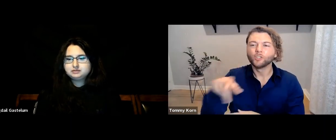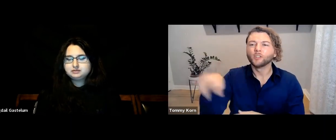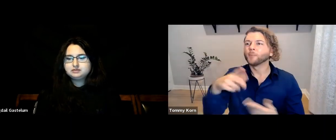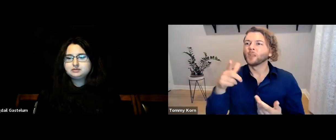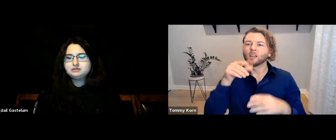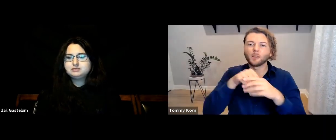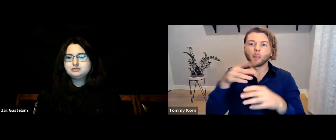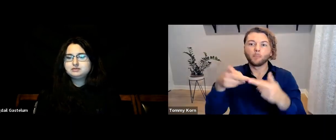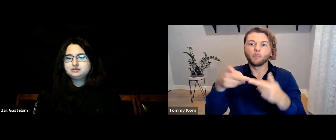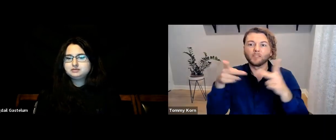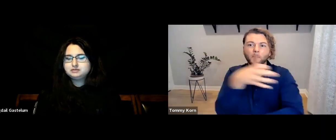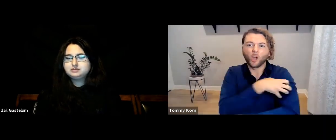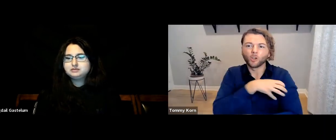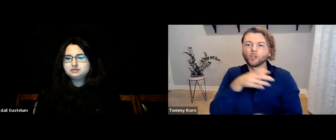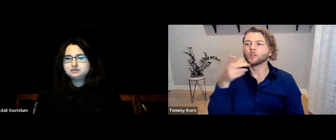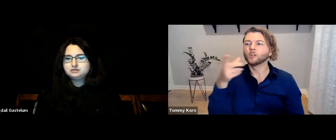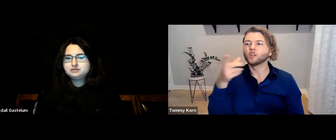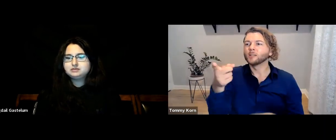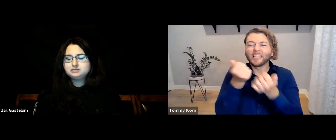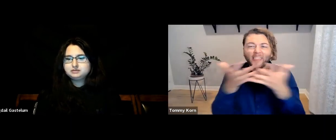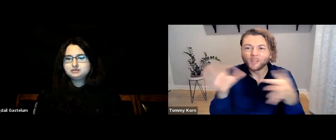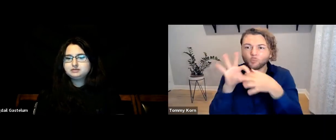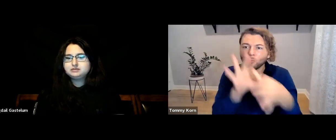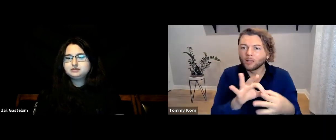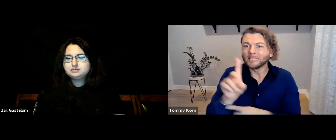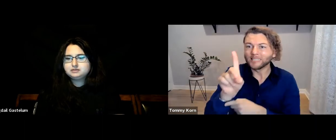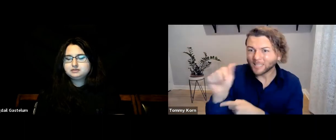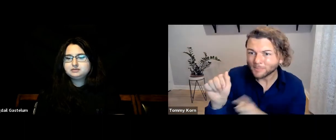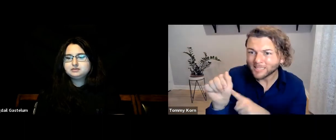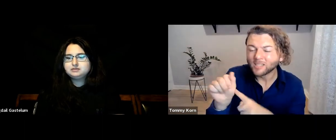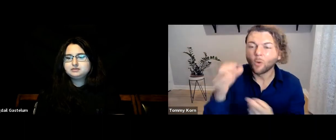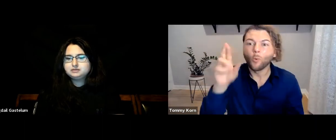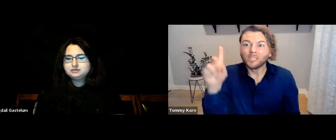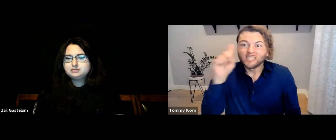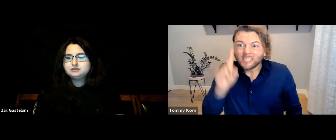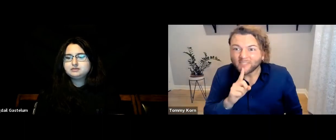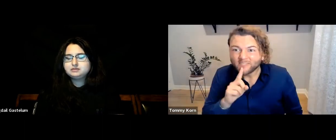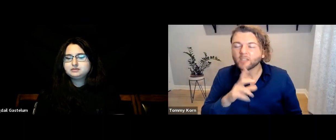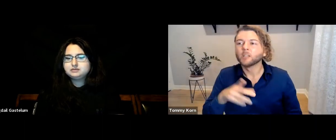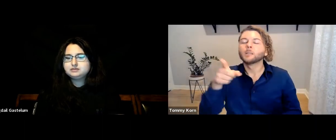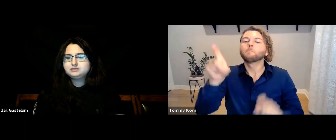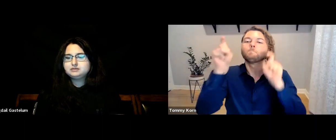people in positions of power: For anything related to disability or Deaf people,